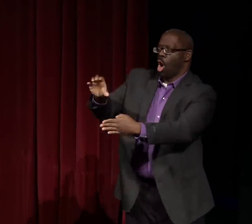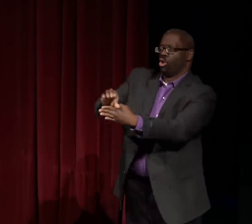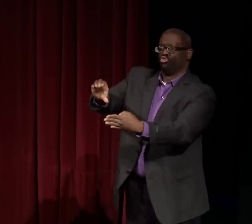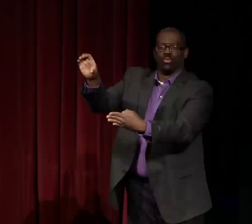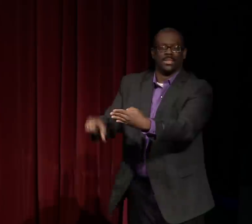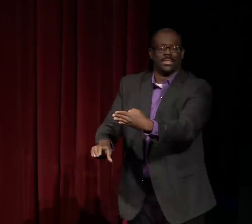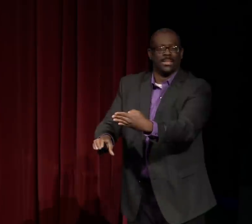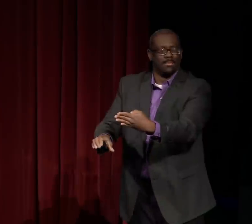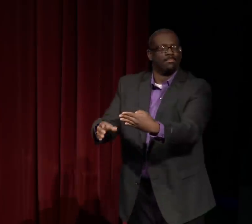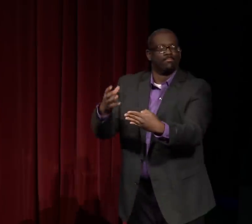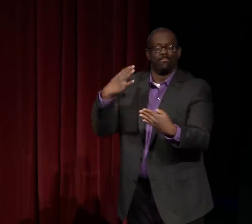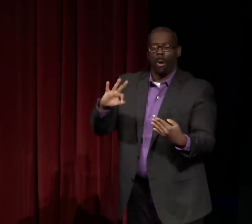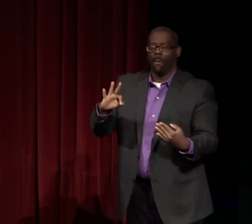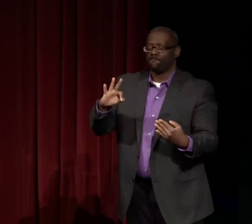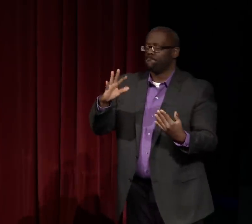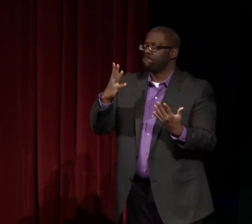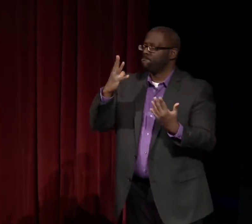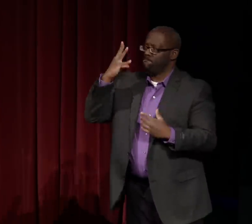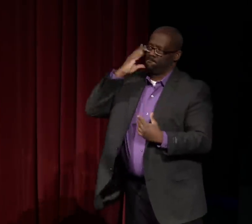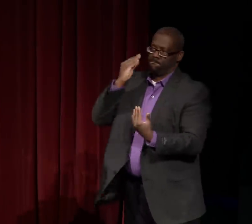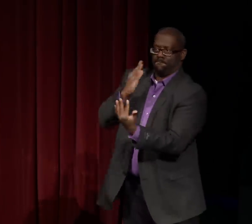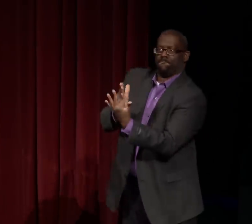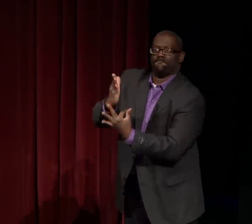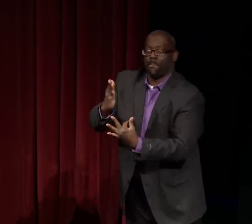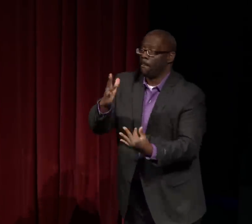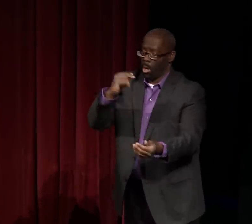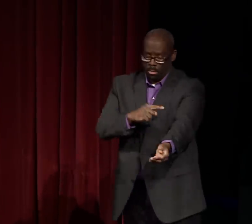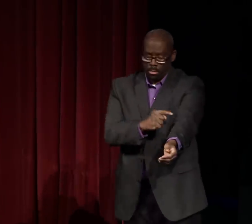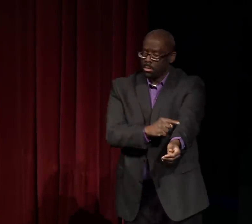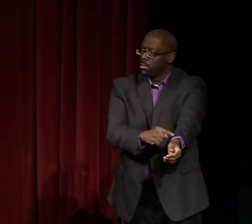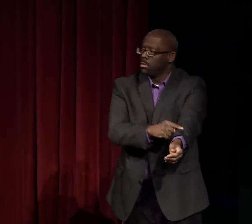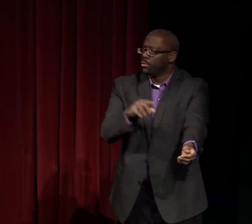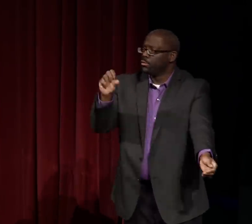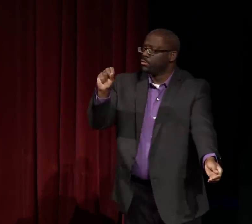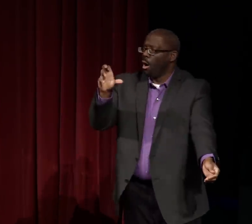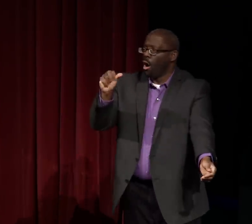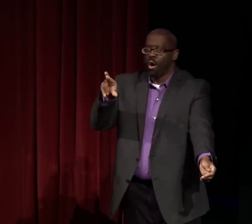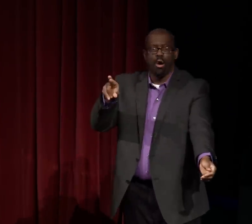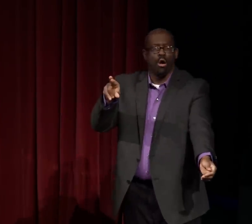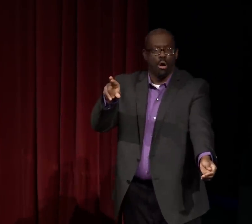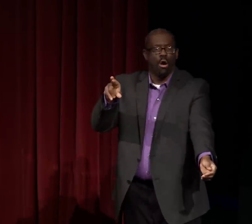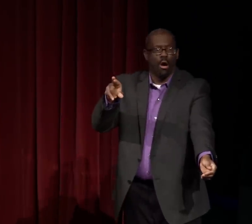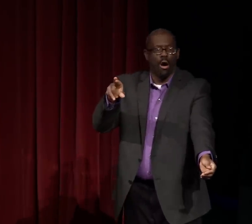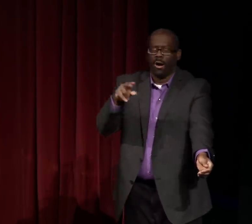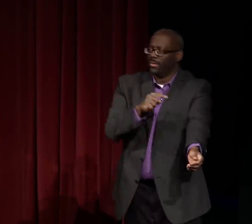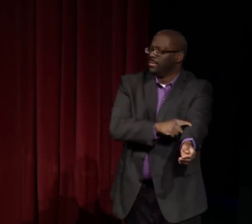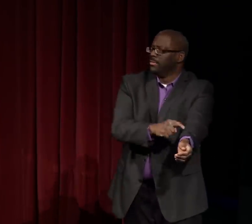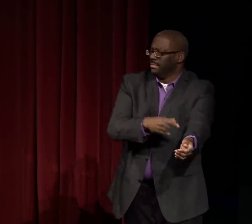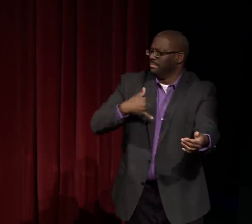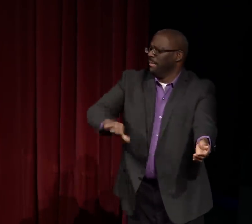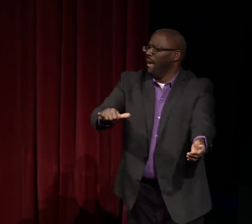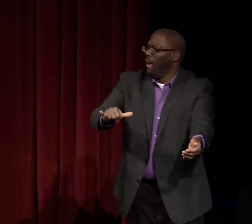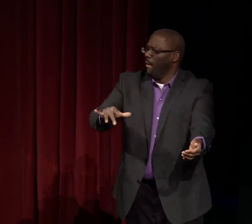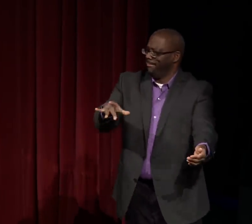Thirdly, how she addresses the conclusion of the experience, she points out the scars on her arm